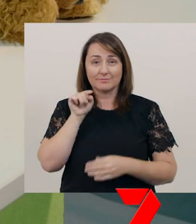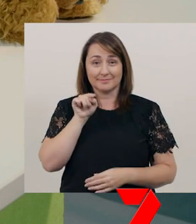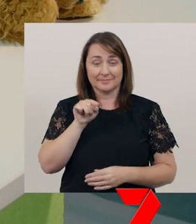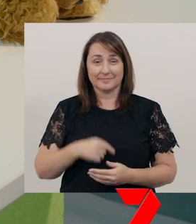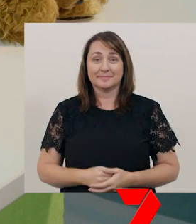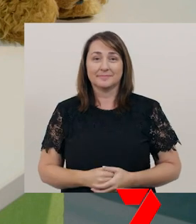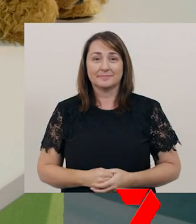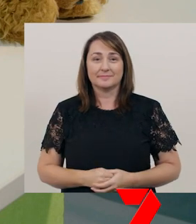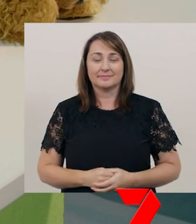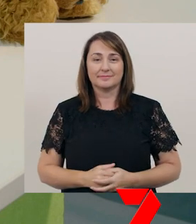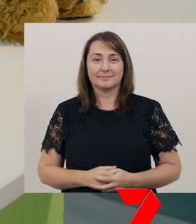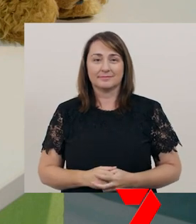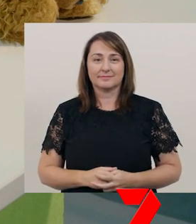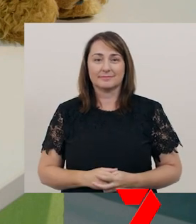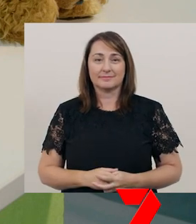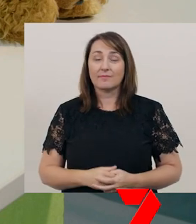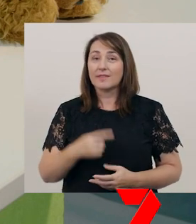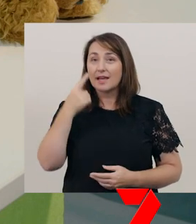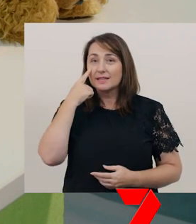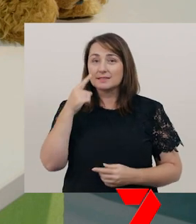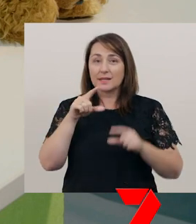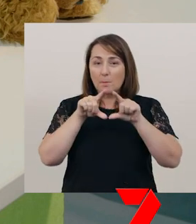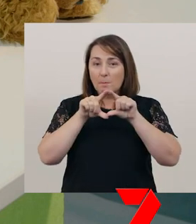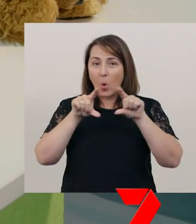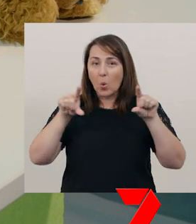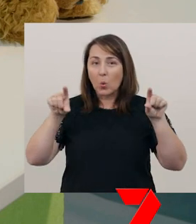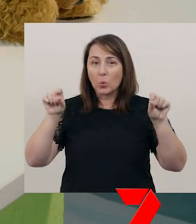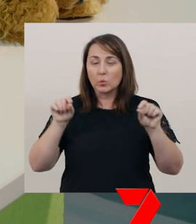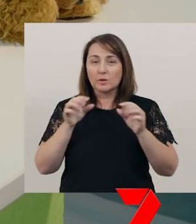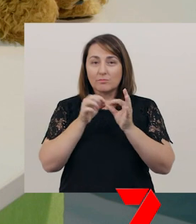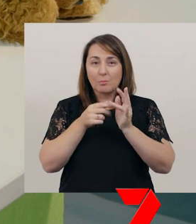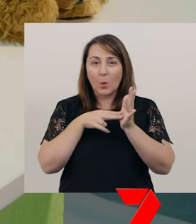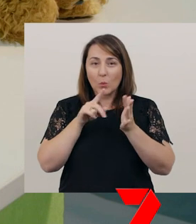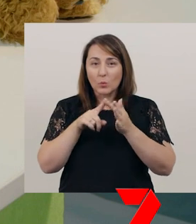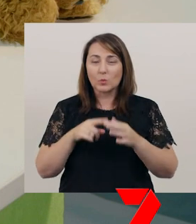Hm, I can see a bone on the front cover.